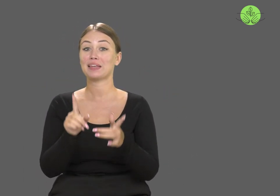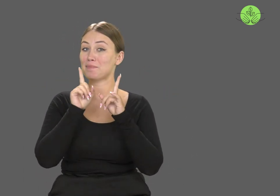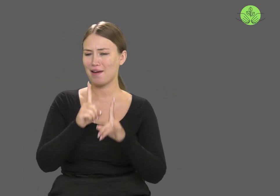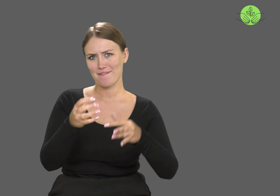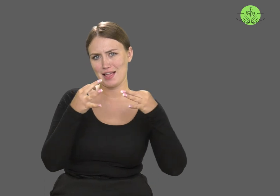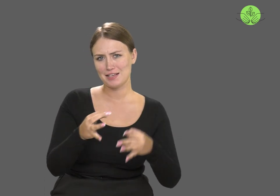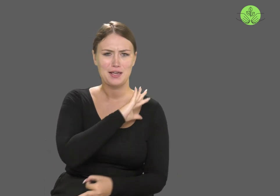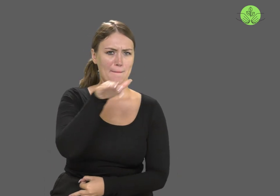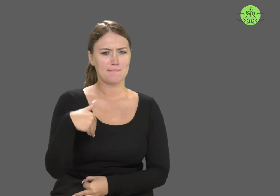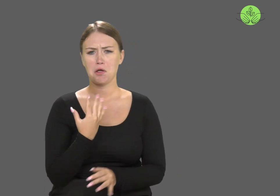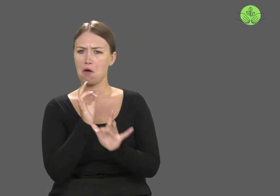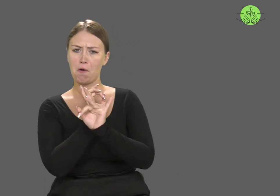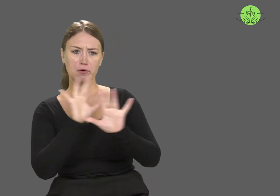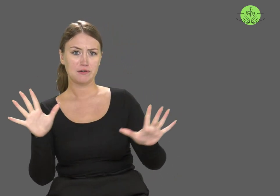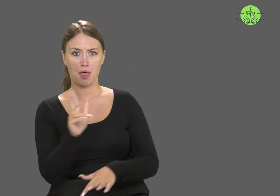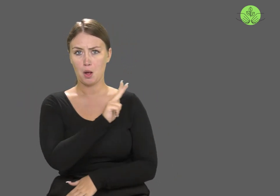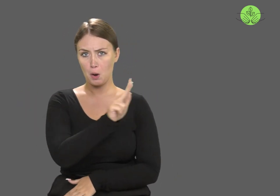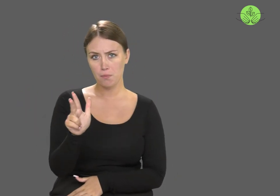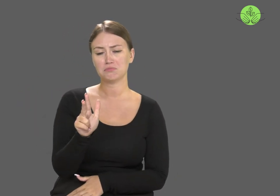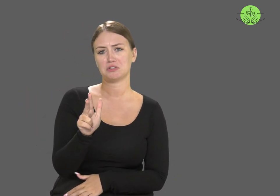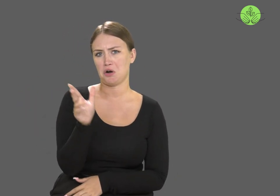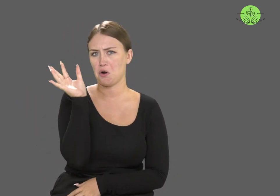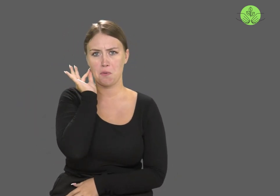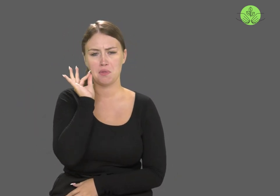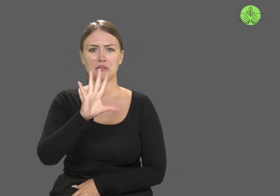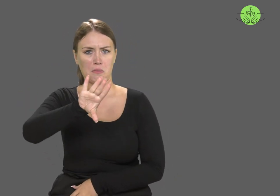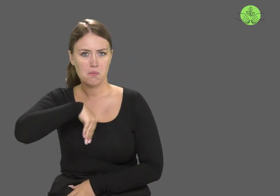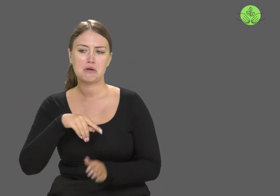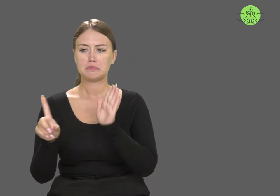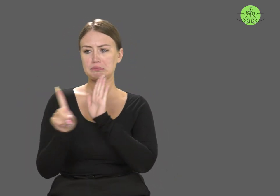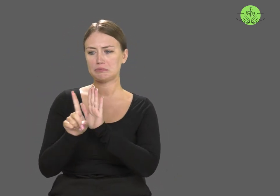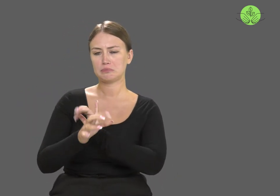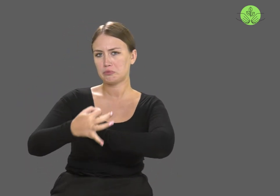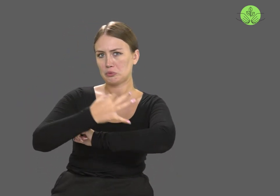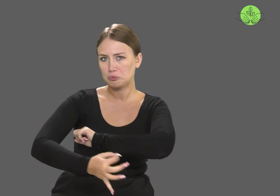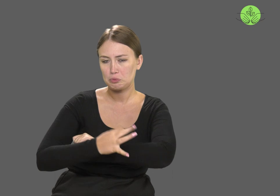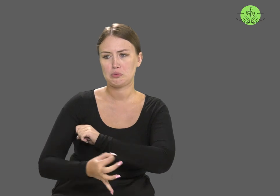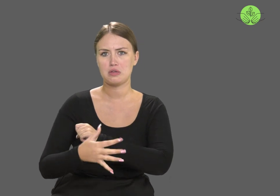Today, it is obvious to us that women can study